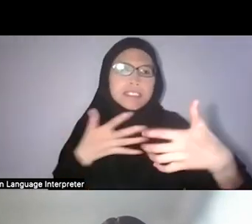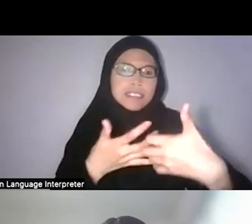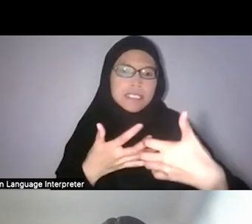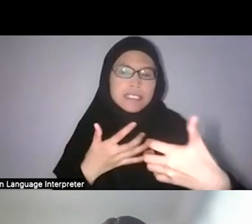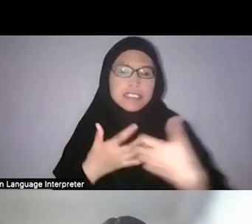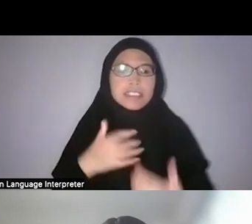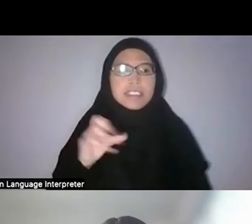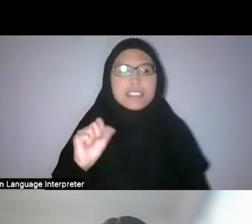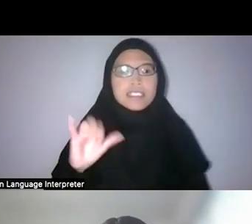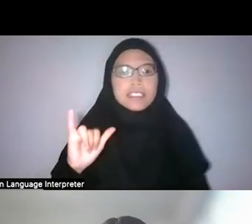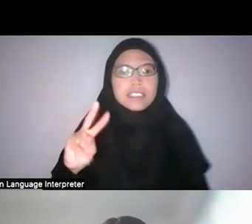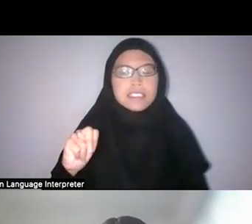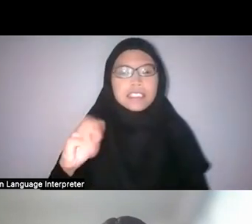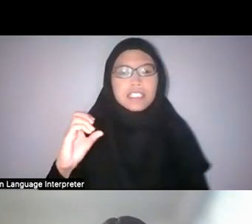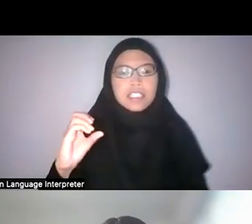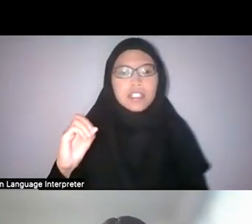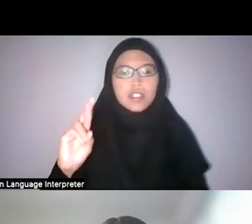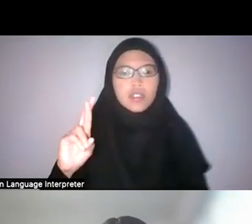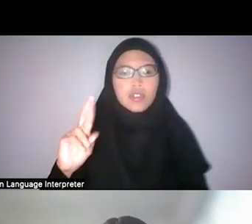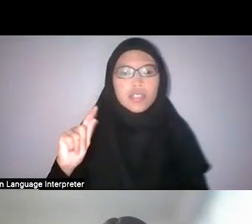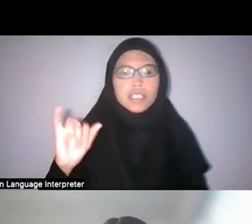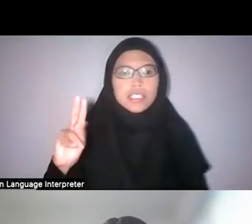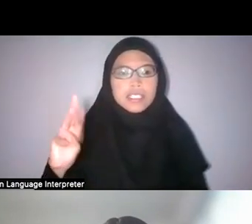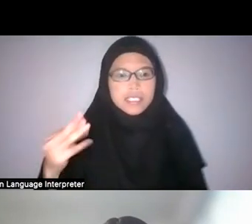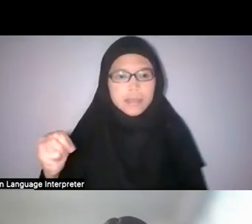I found that there’s some roots in animist beliefs